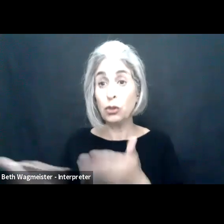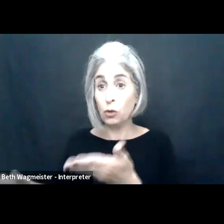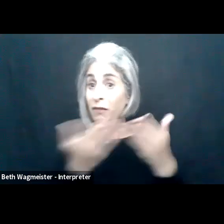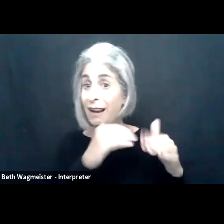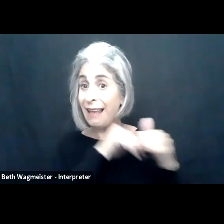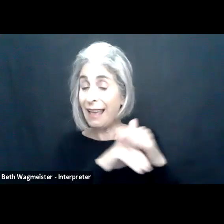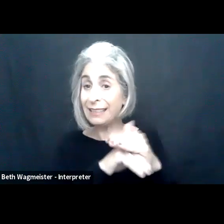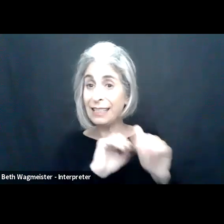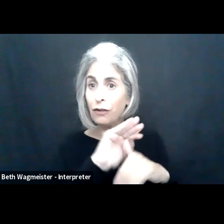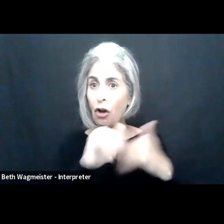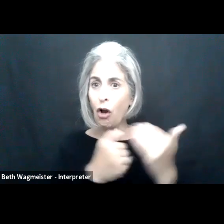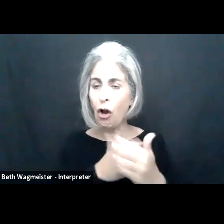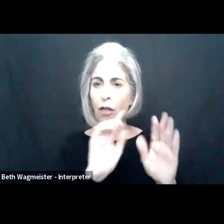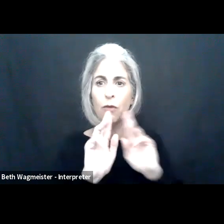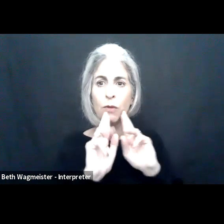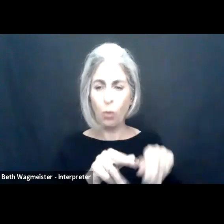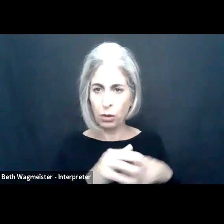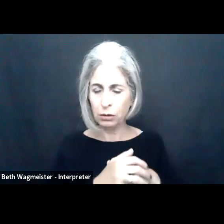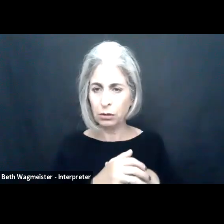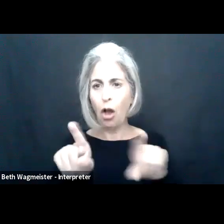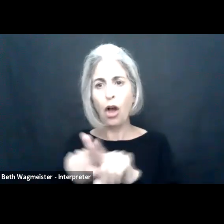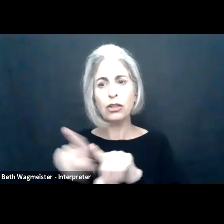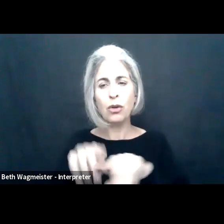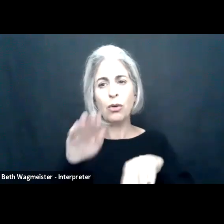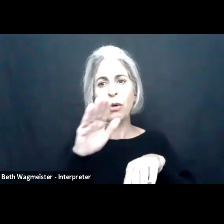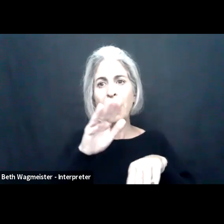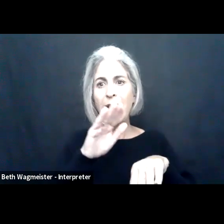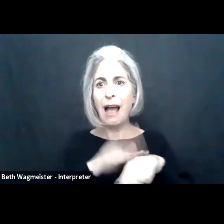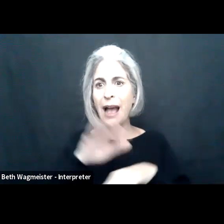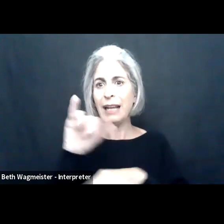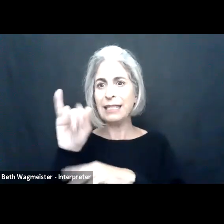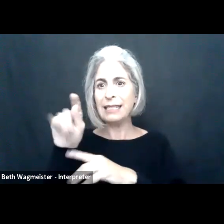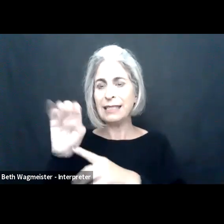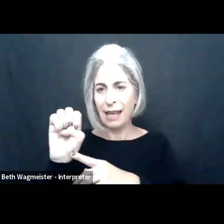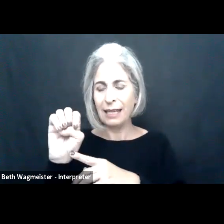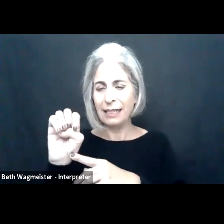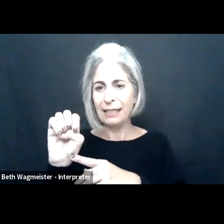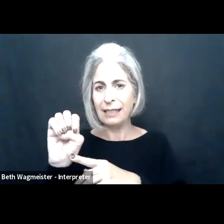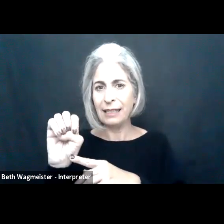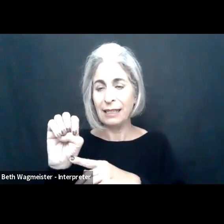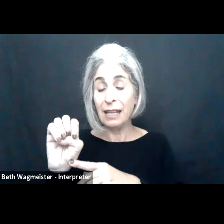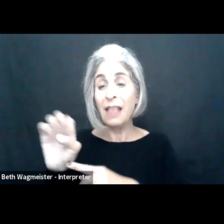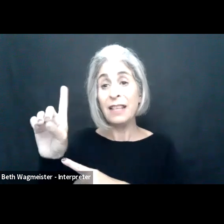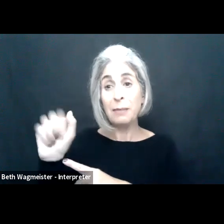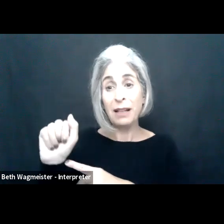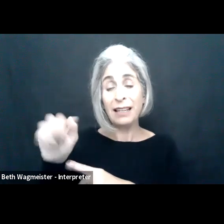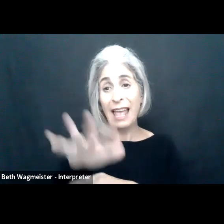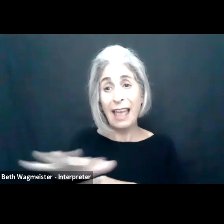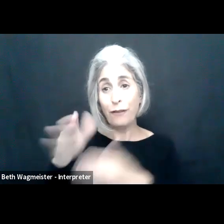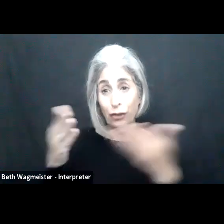question, my manager aims to provide equal access to their time on all of their direct reports. And even on-site employees with disabled